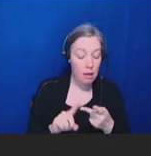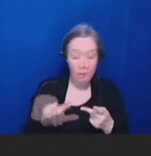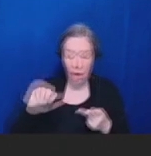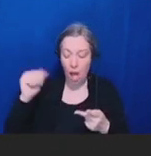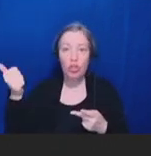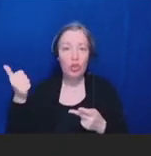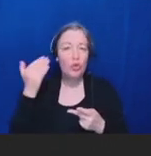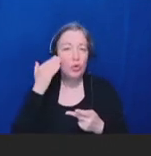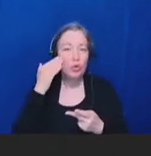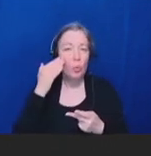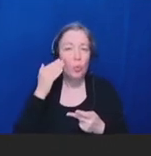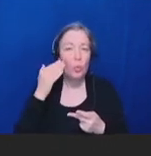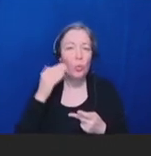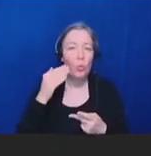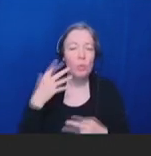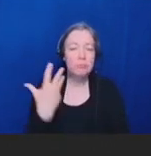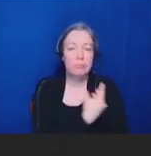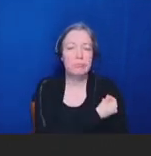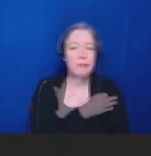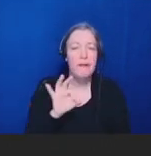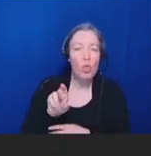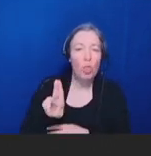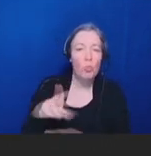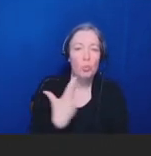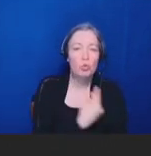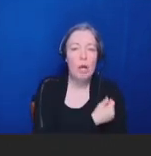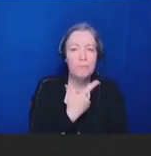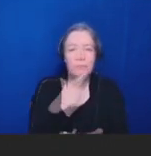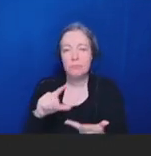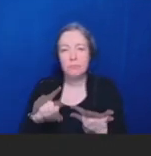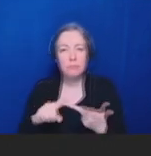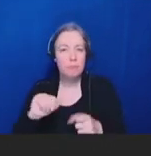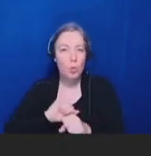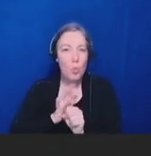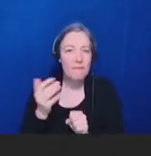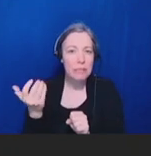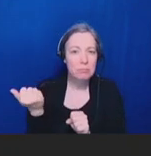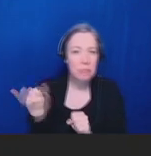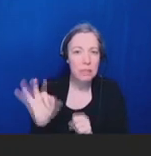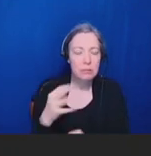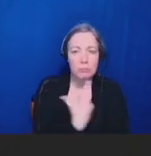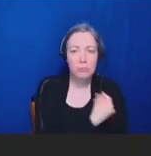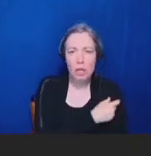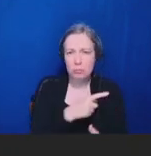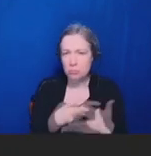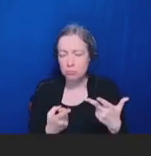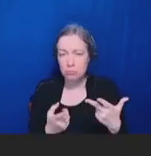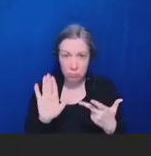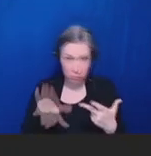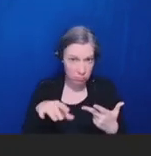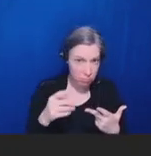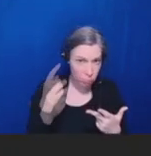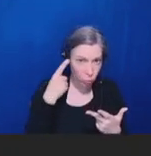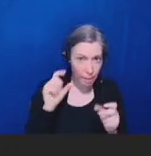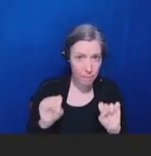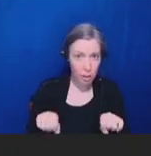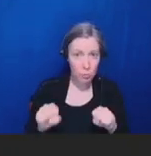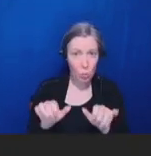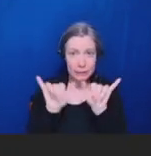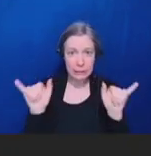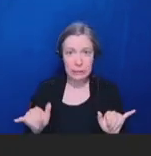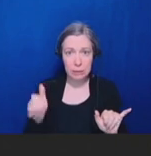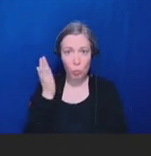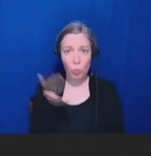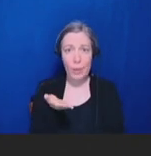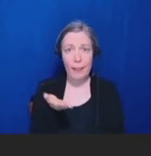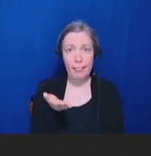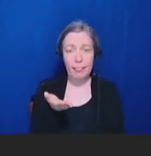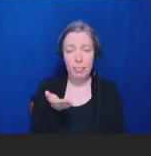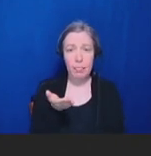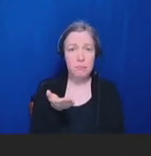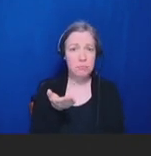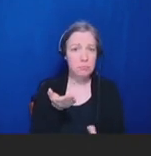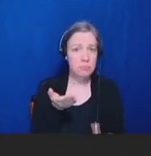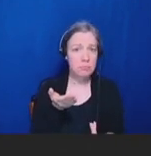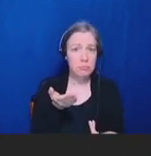and COVID-19 vaccine, is it possible that the system will be -- would accommodate those